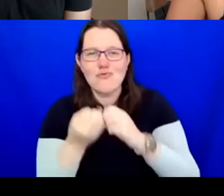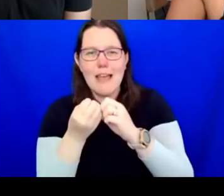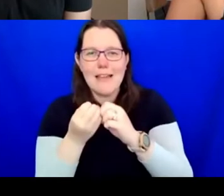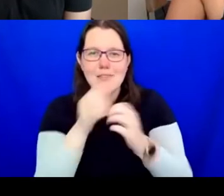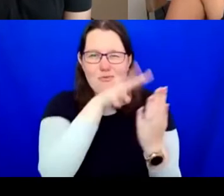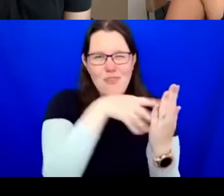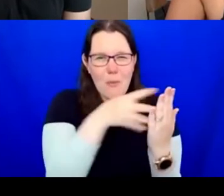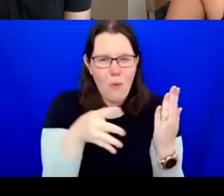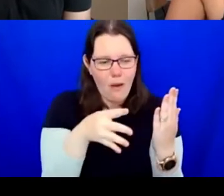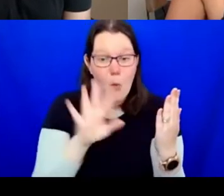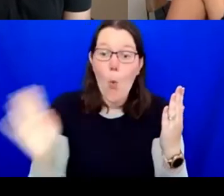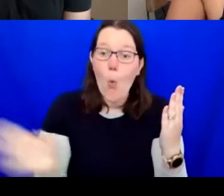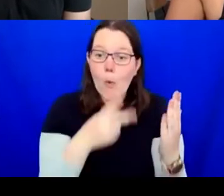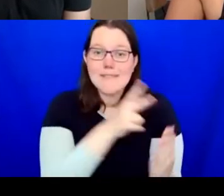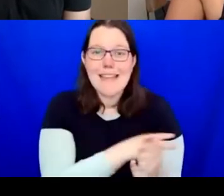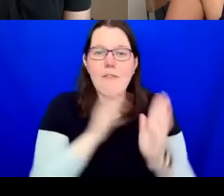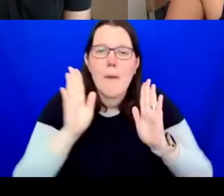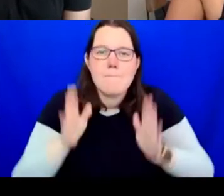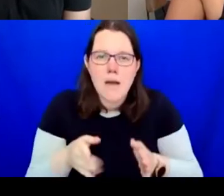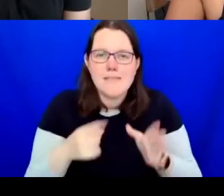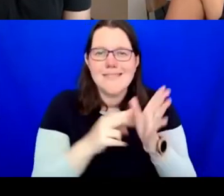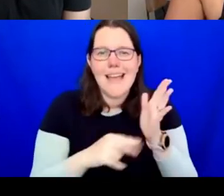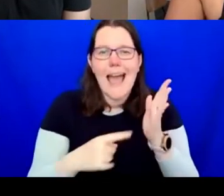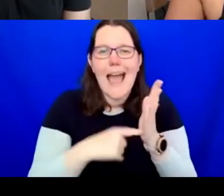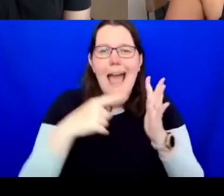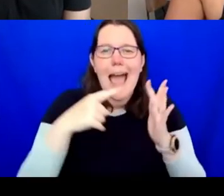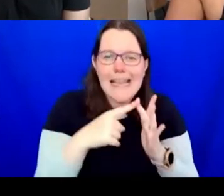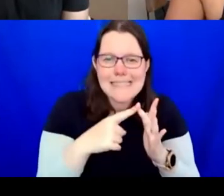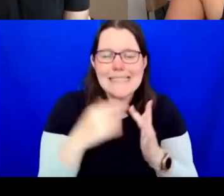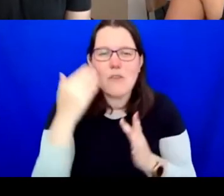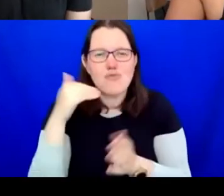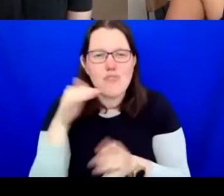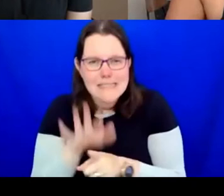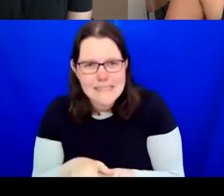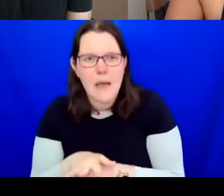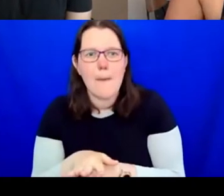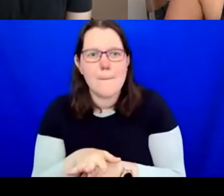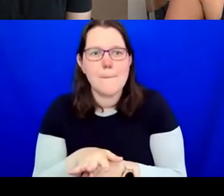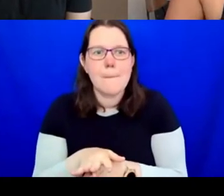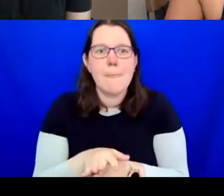anti ableism modules over eight weeks as continuing developing practices. This amounts